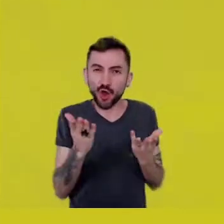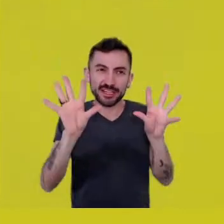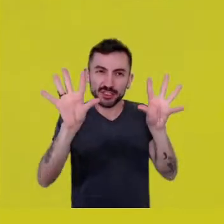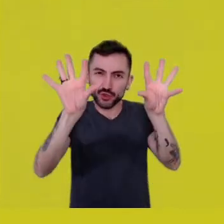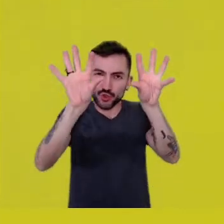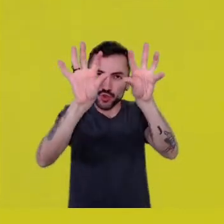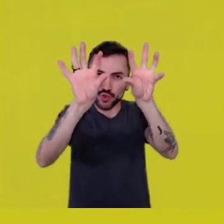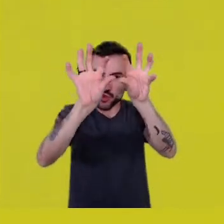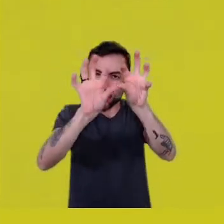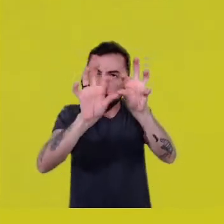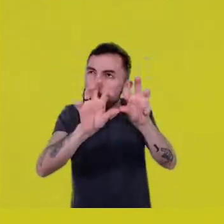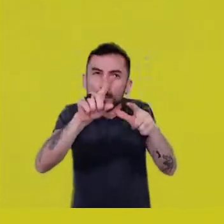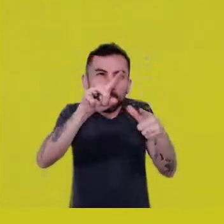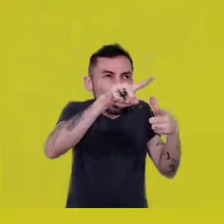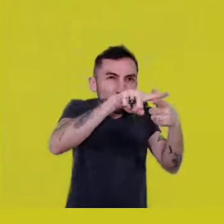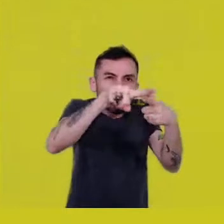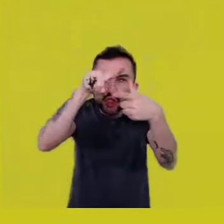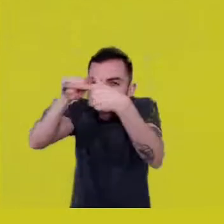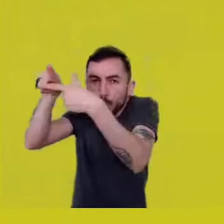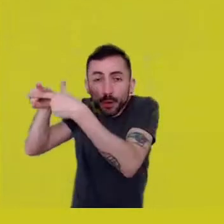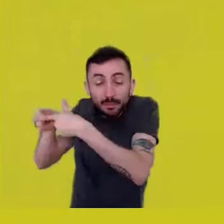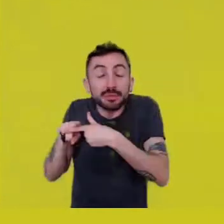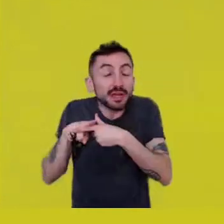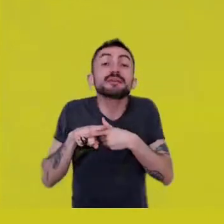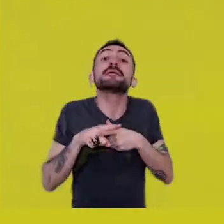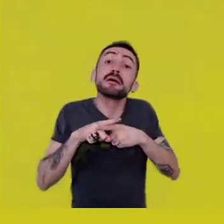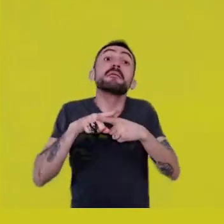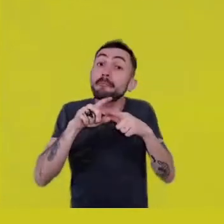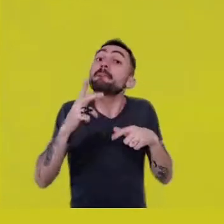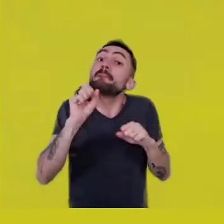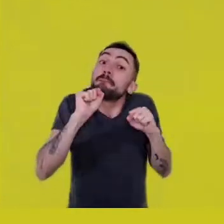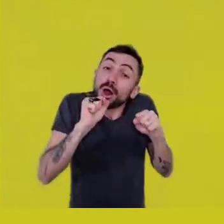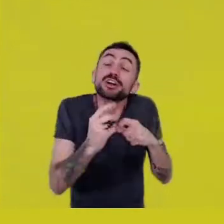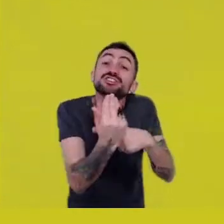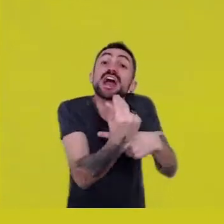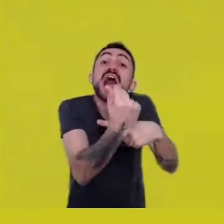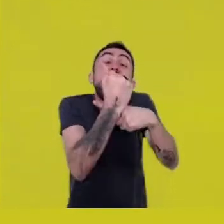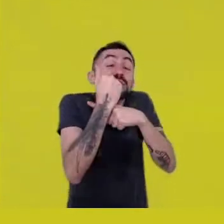and they can be windows for transfiguration.